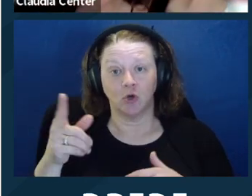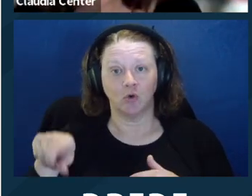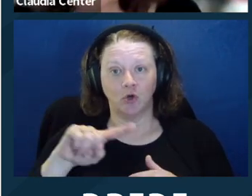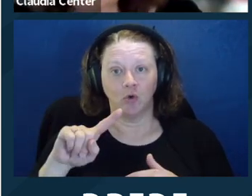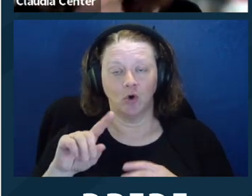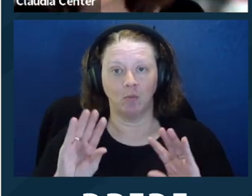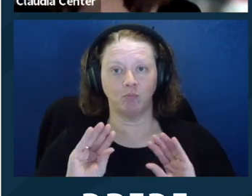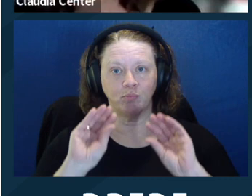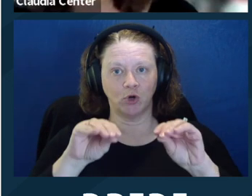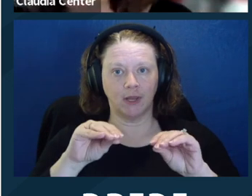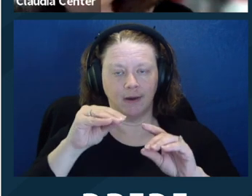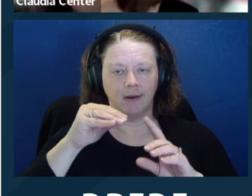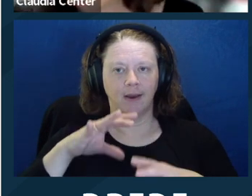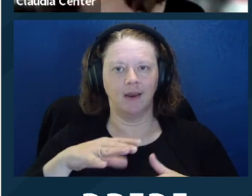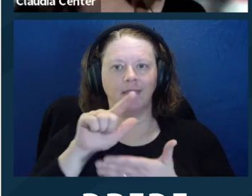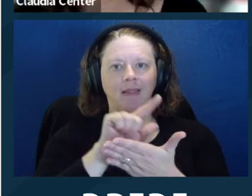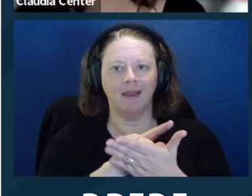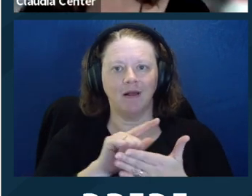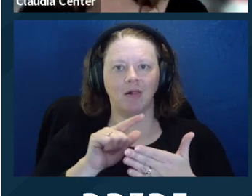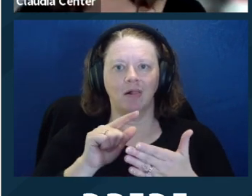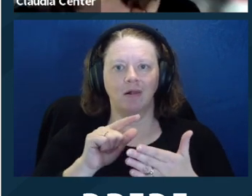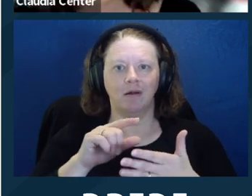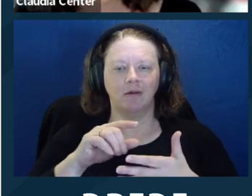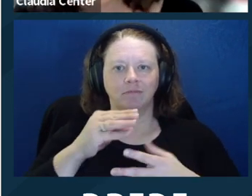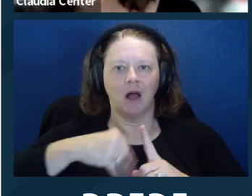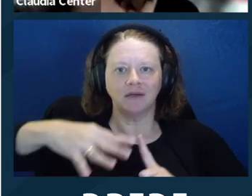put it in quotes, under the Americans with Disabilities Act.